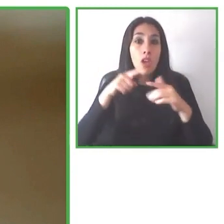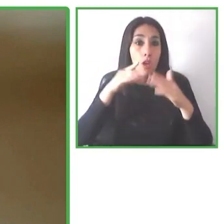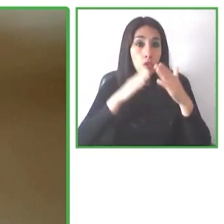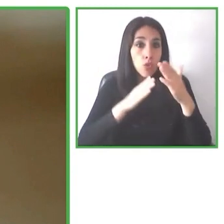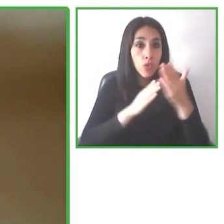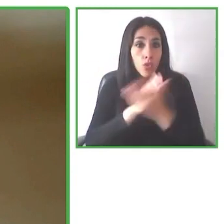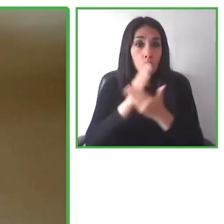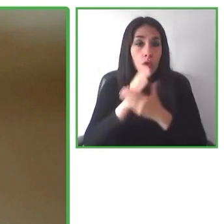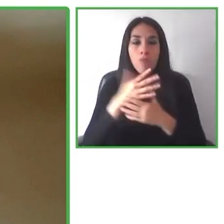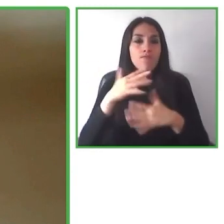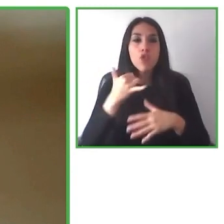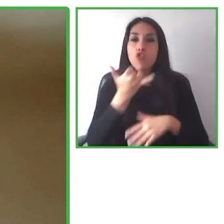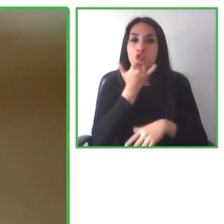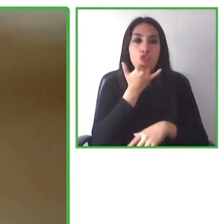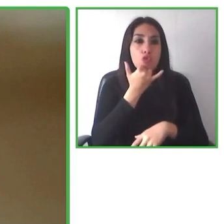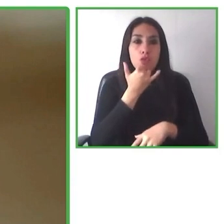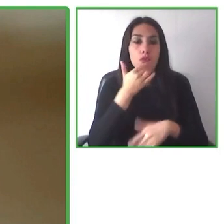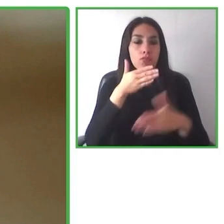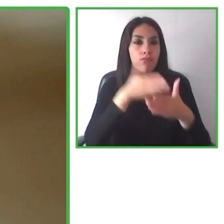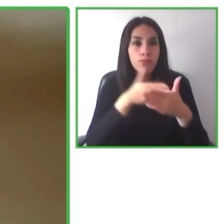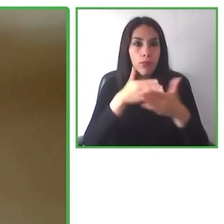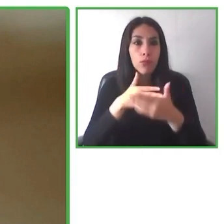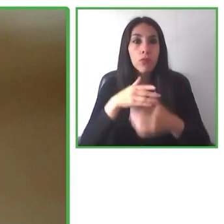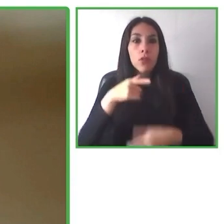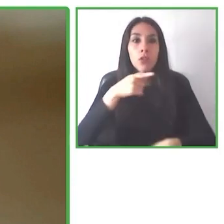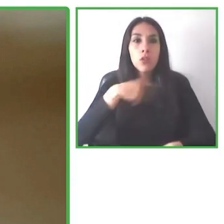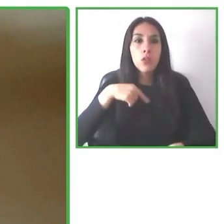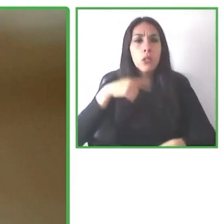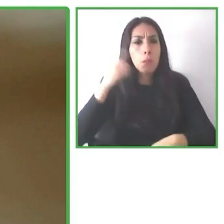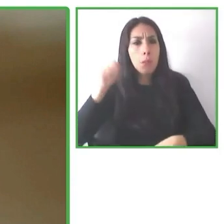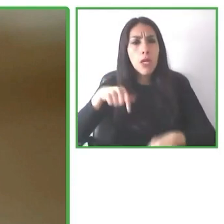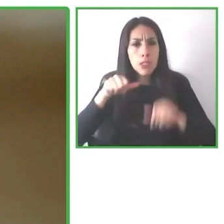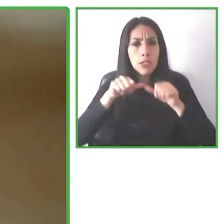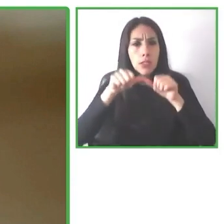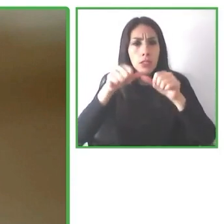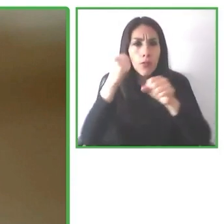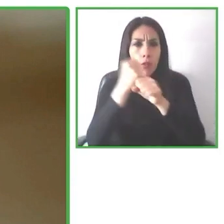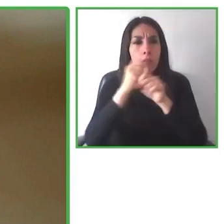We have continued to expand to our comprehensive and holistic vision